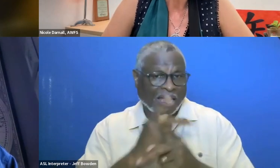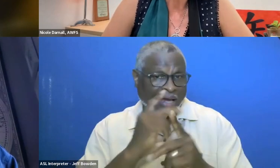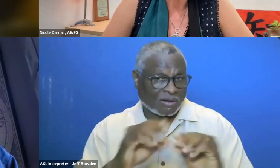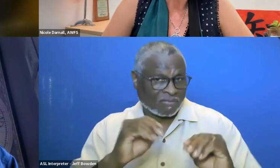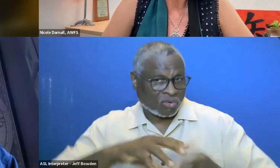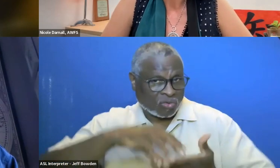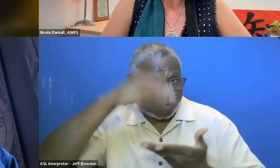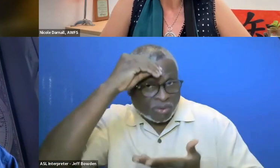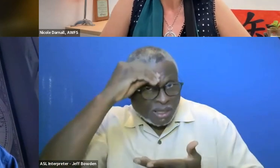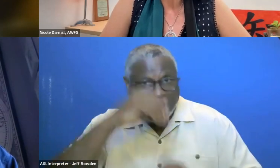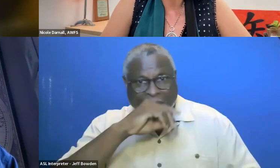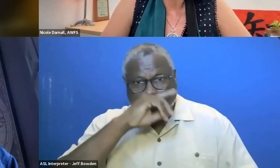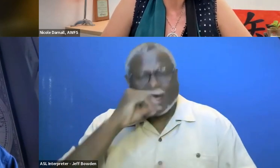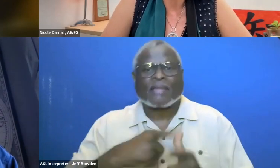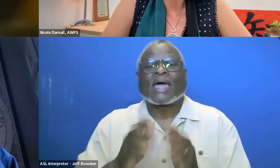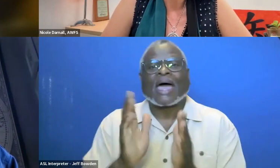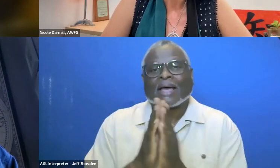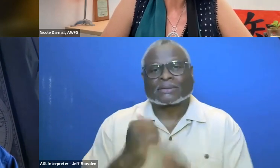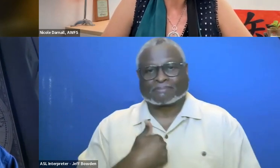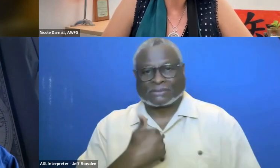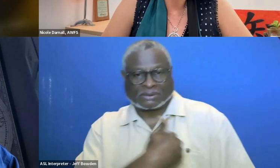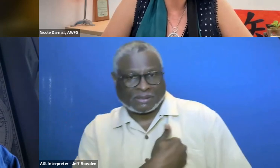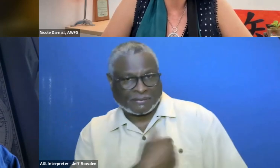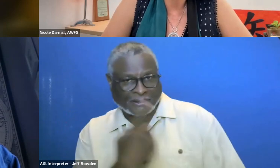And then asking ourselves what elements